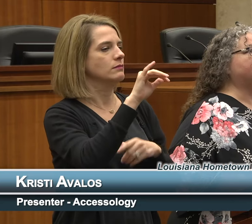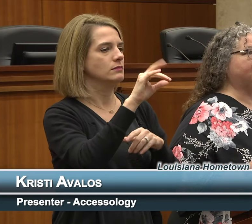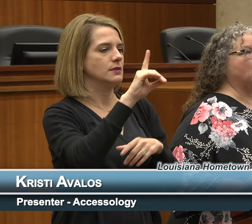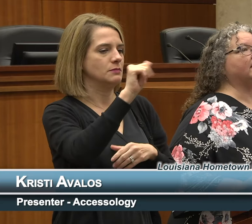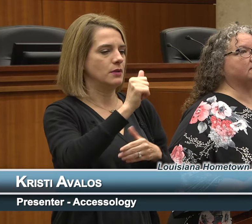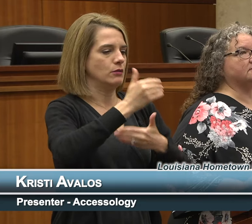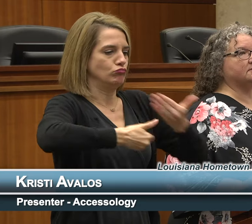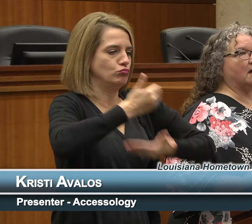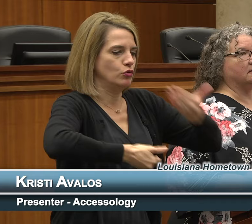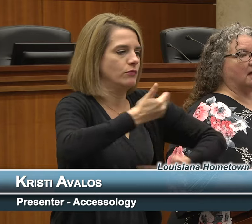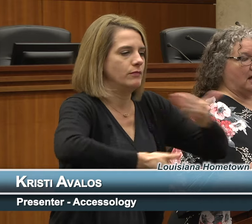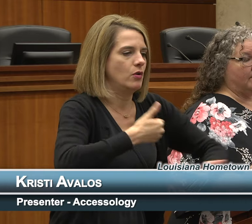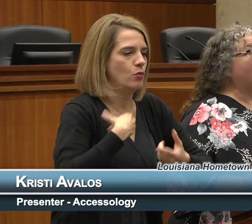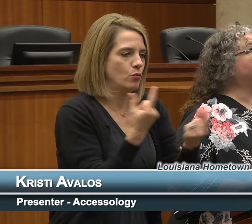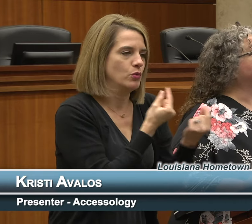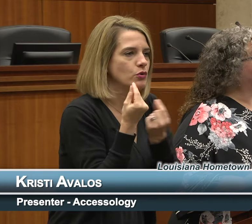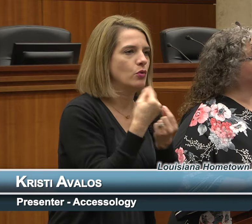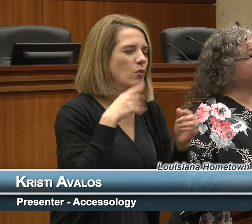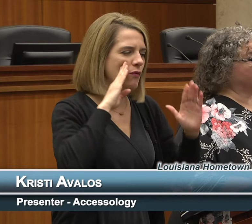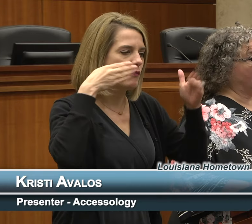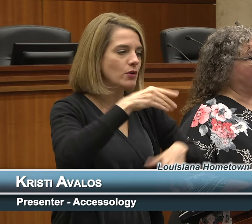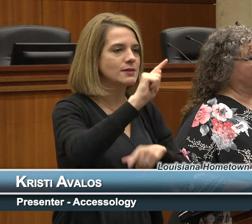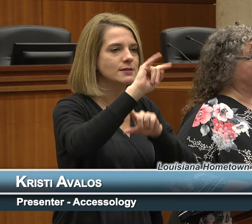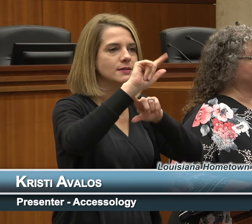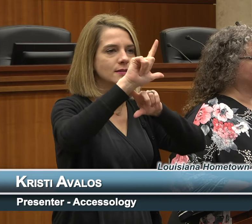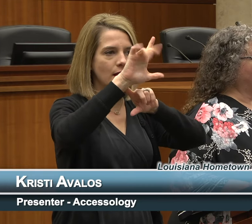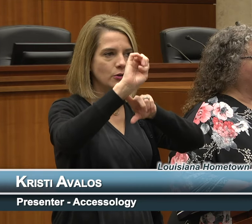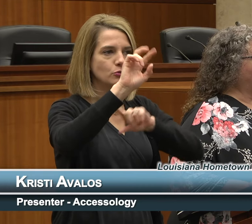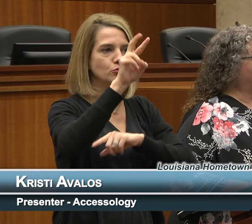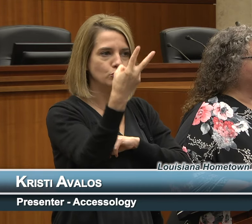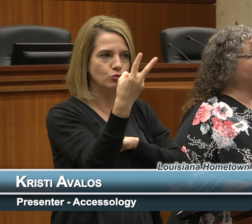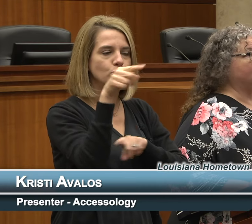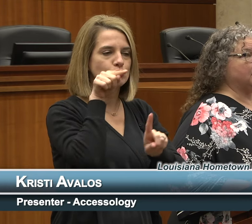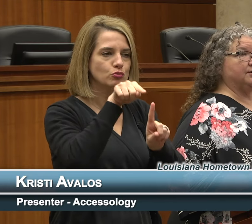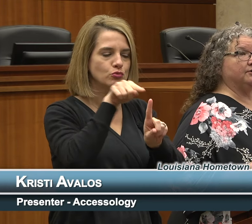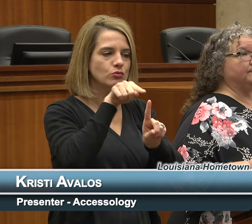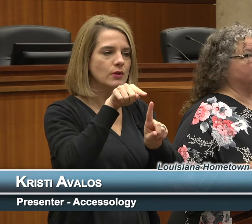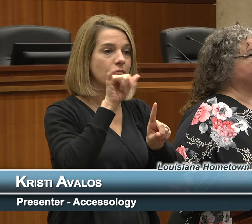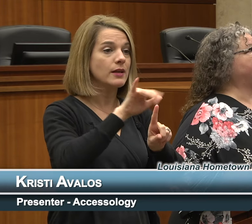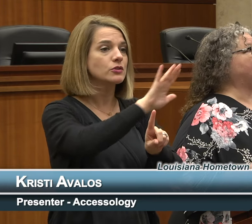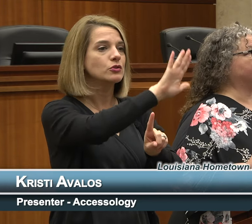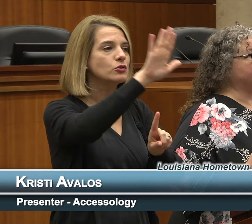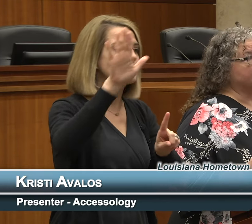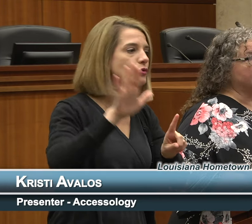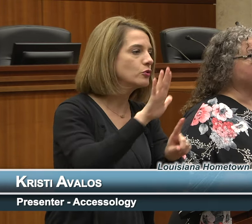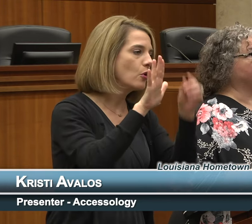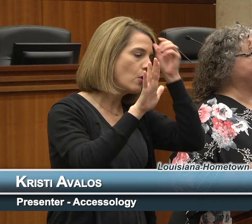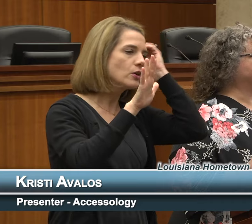to focus on "title two entities" which are your municipalities in your school